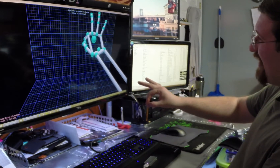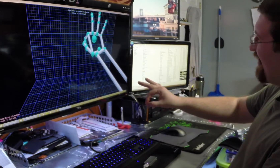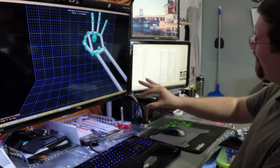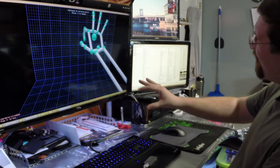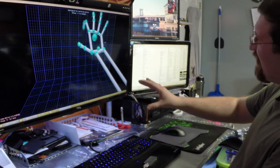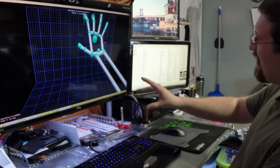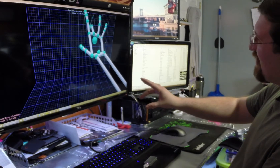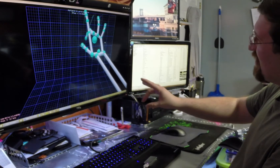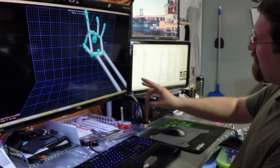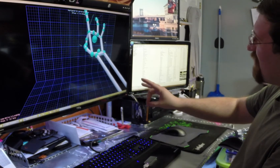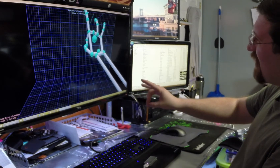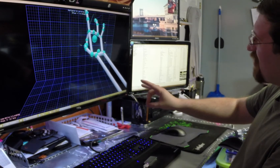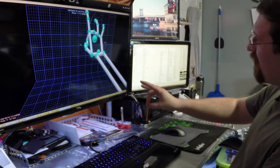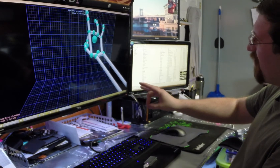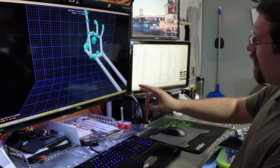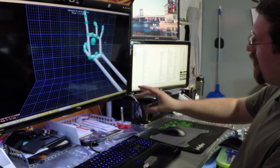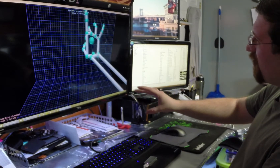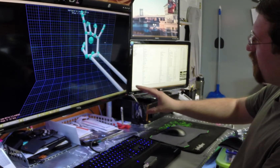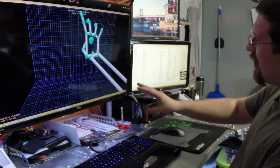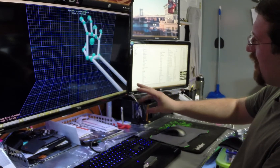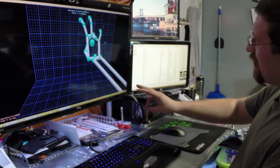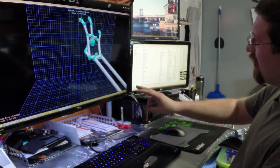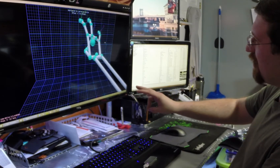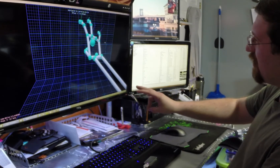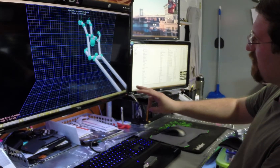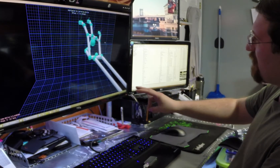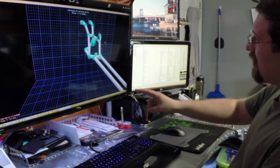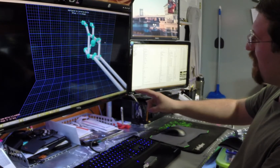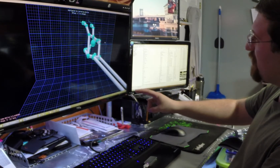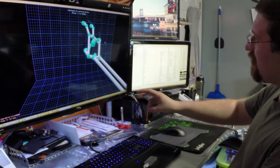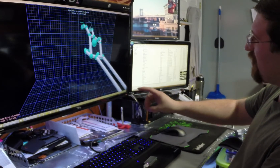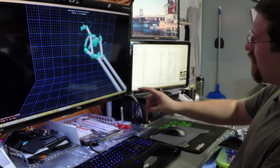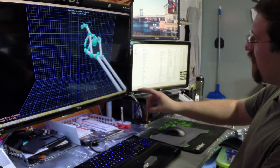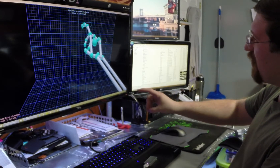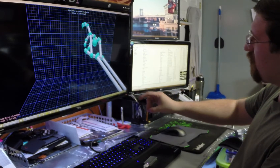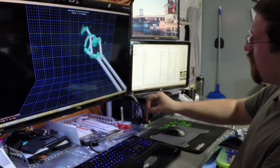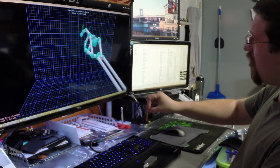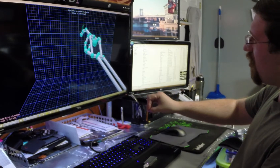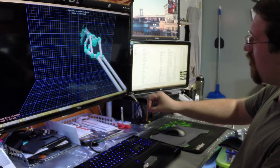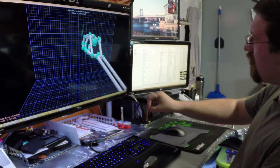It doesn't match up very well with reality. Sometimes it will get a finger wrong,